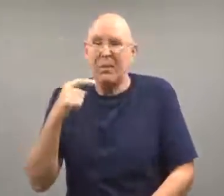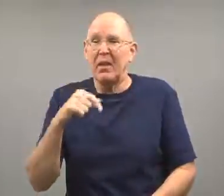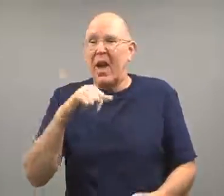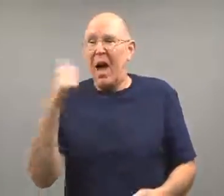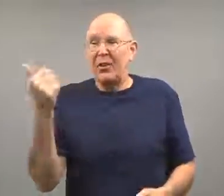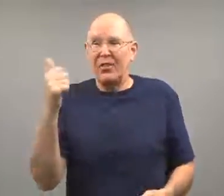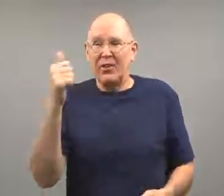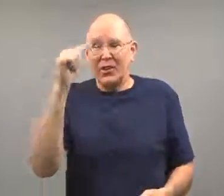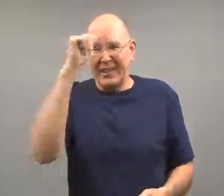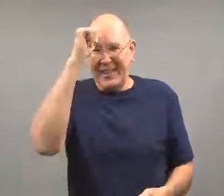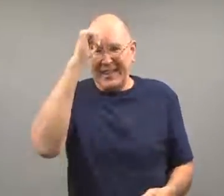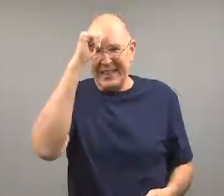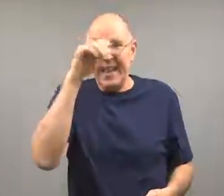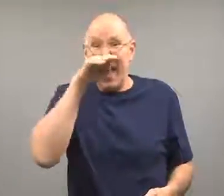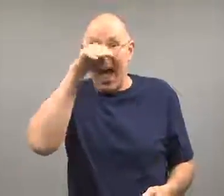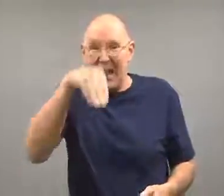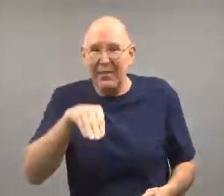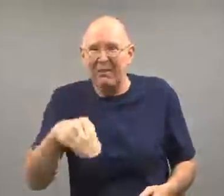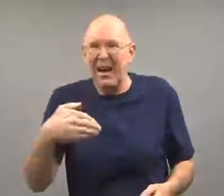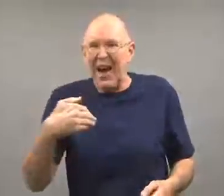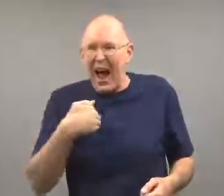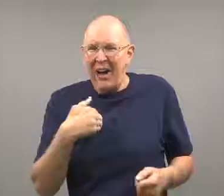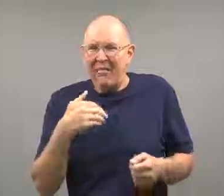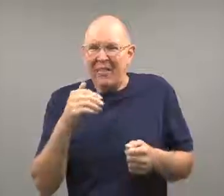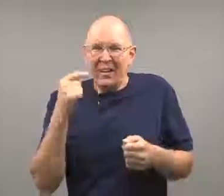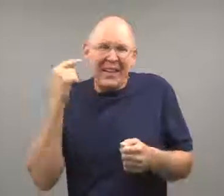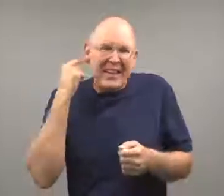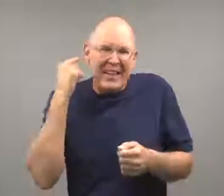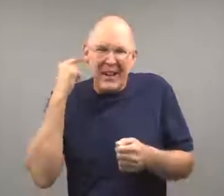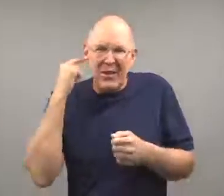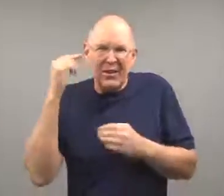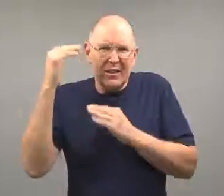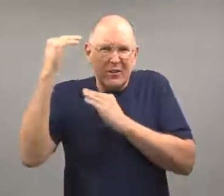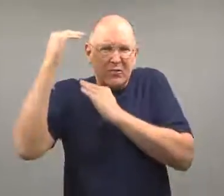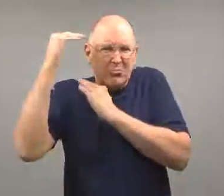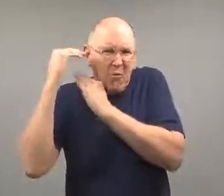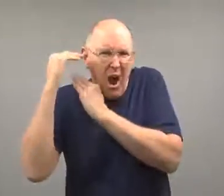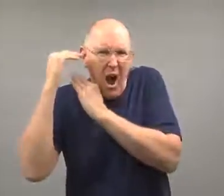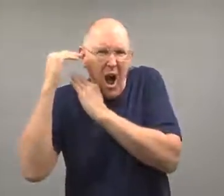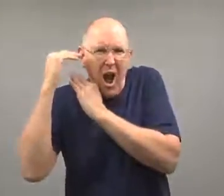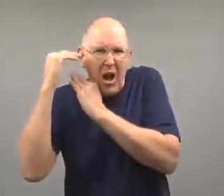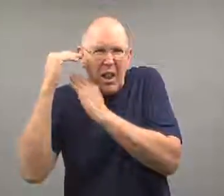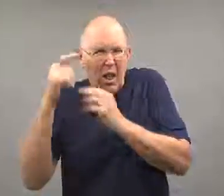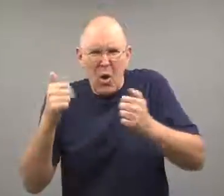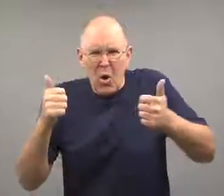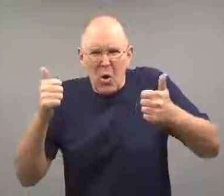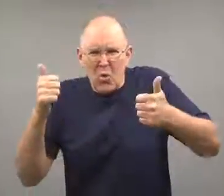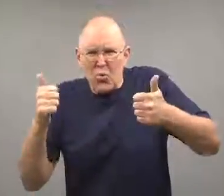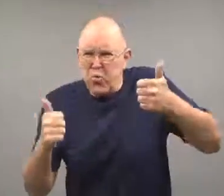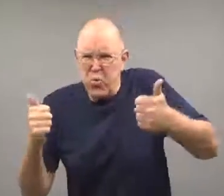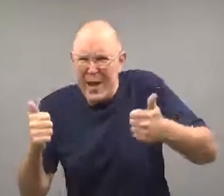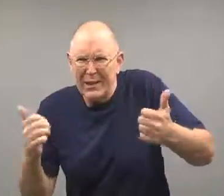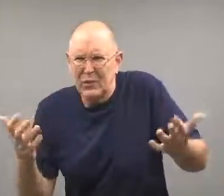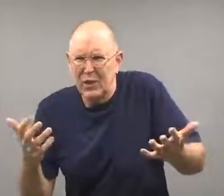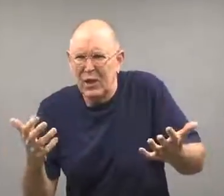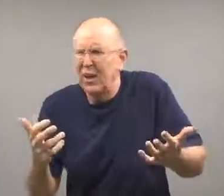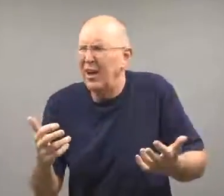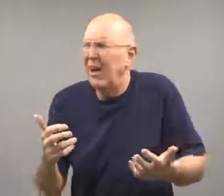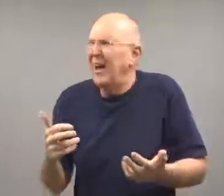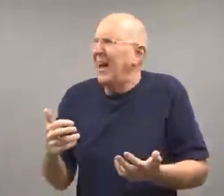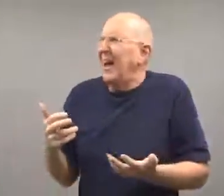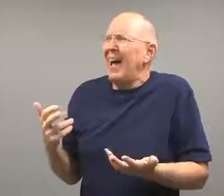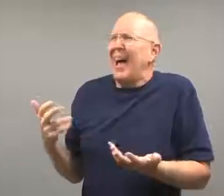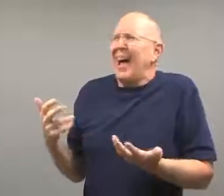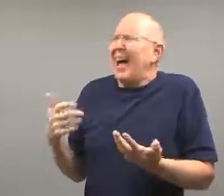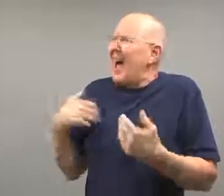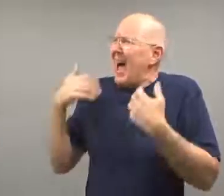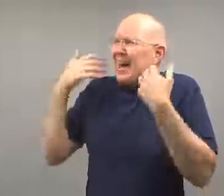Indian elephants have smaller ears. Which kind was it?"